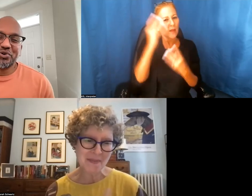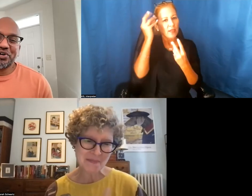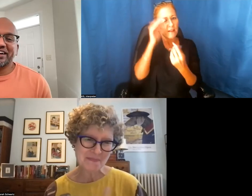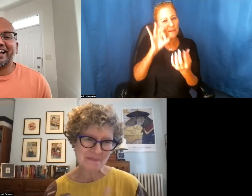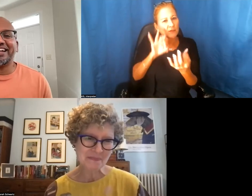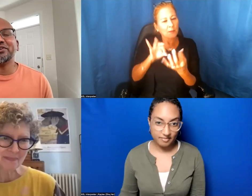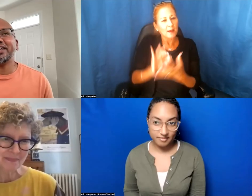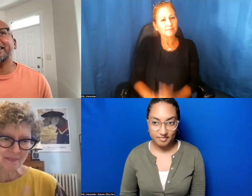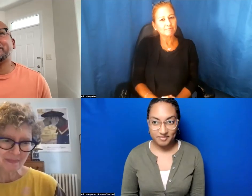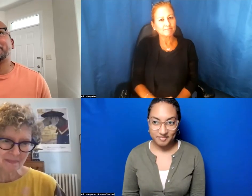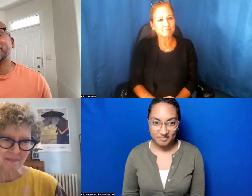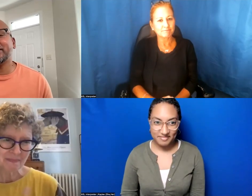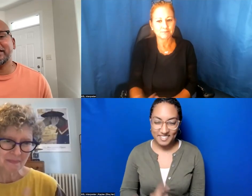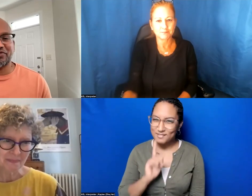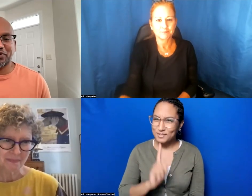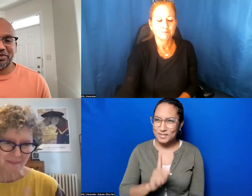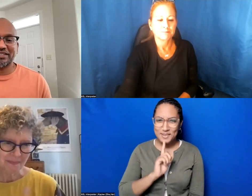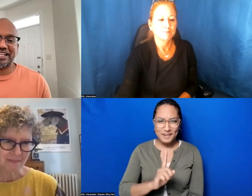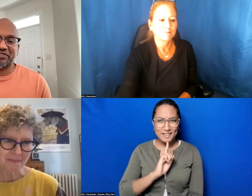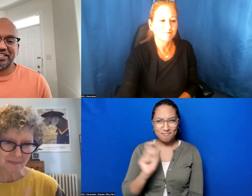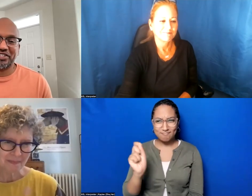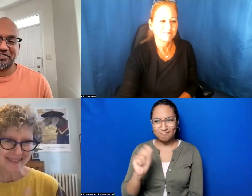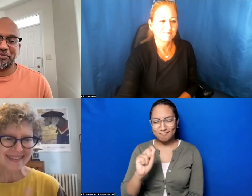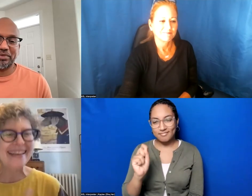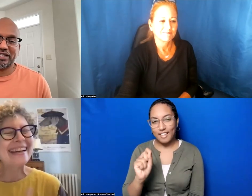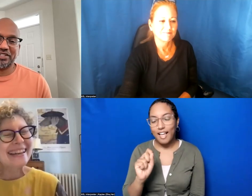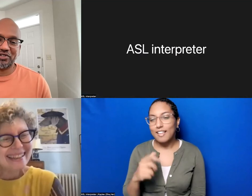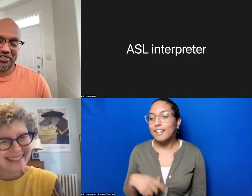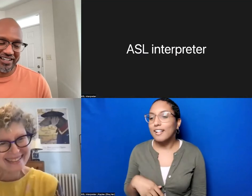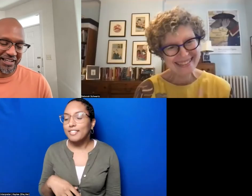Sure, and I don't have- I'm sure there's a formal definition of public history and